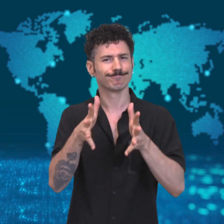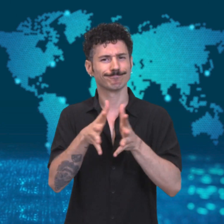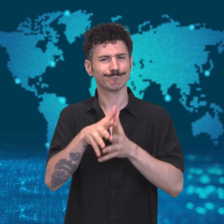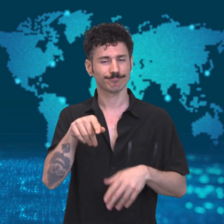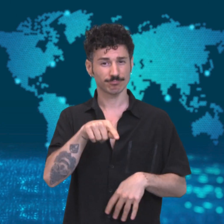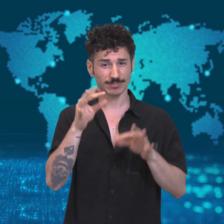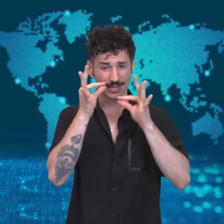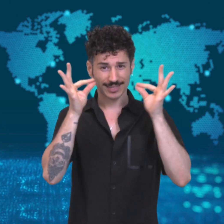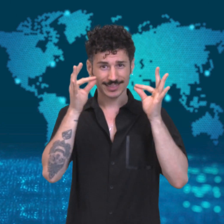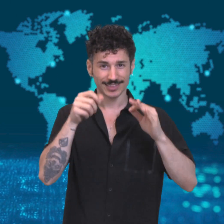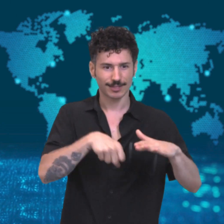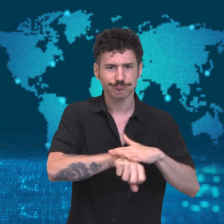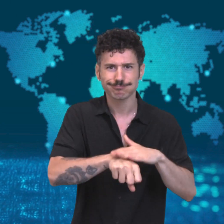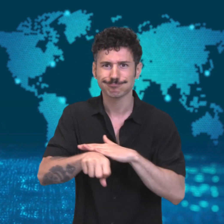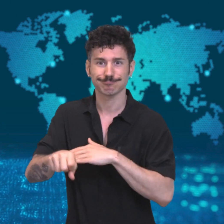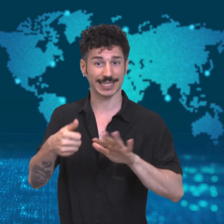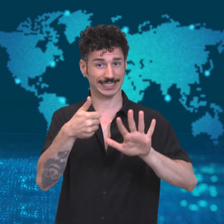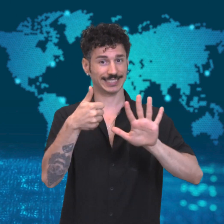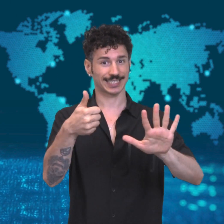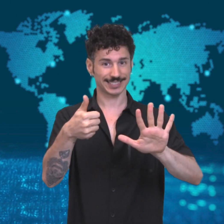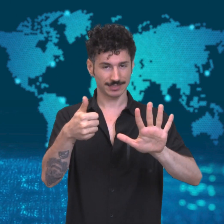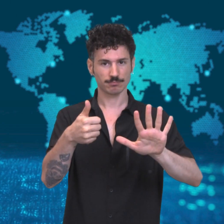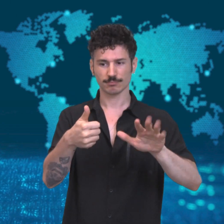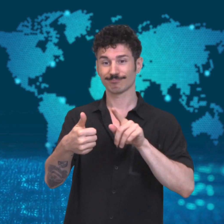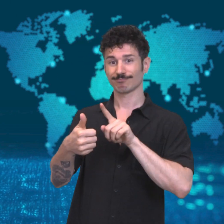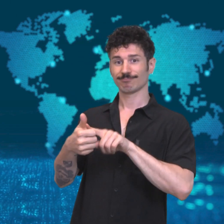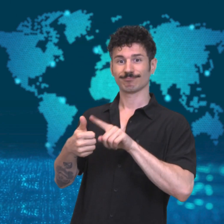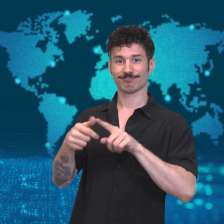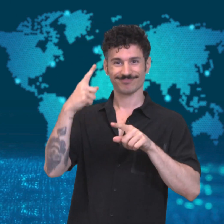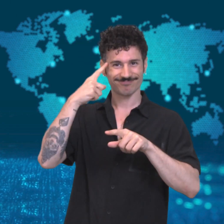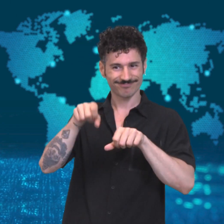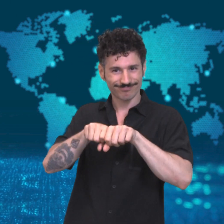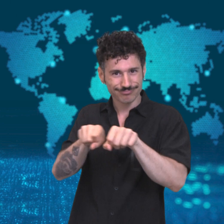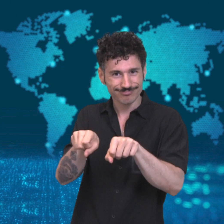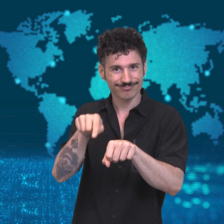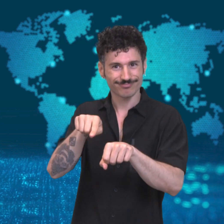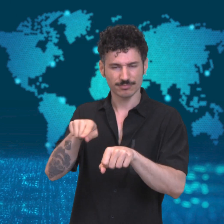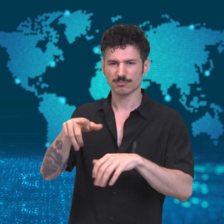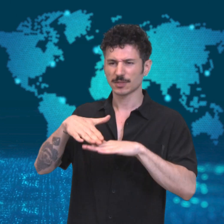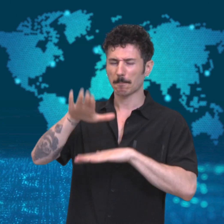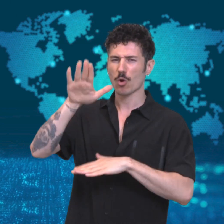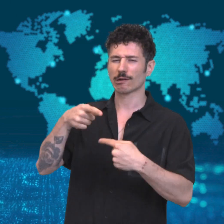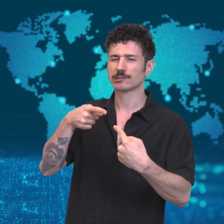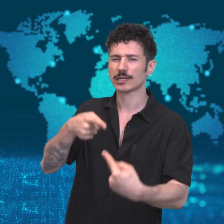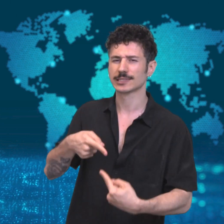The family explained that out of the 6 kittens born